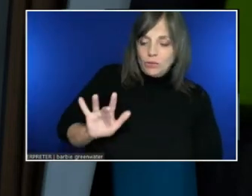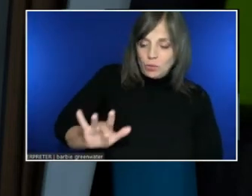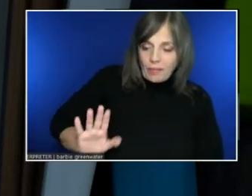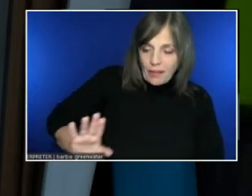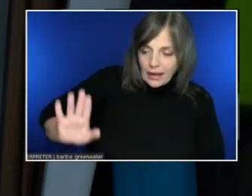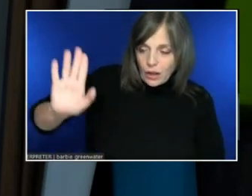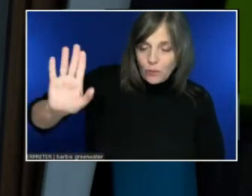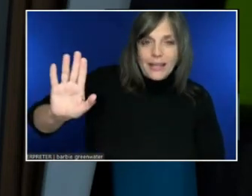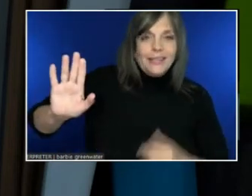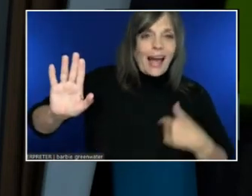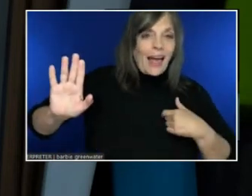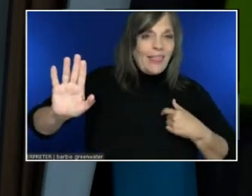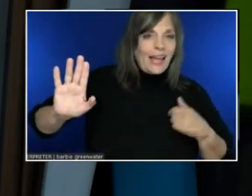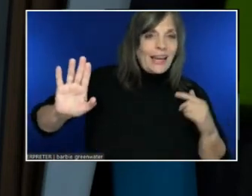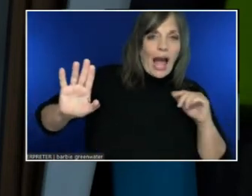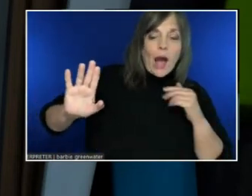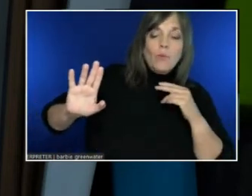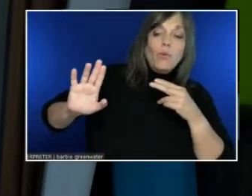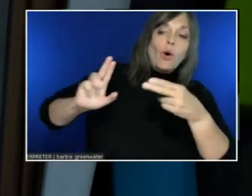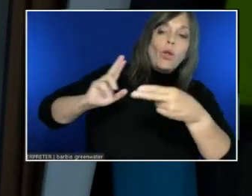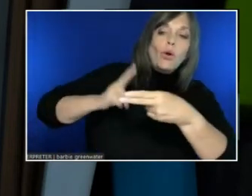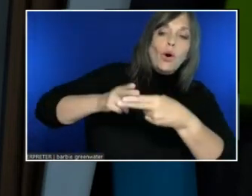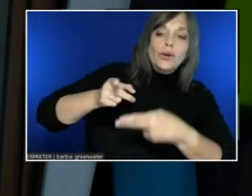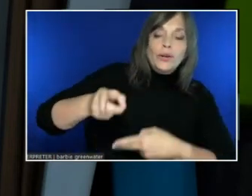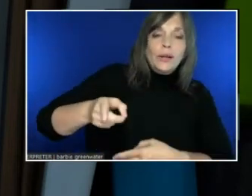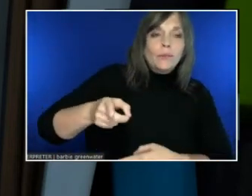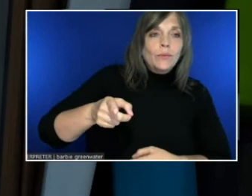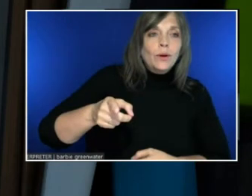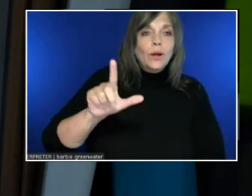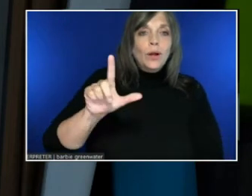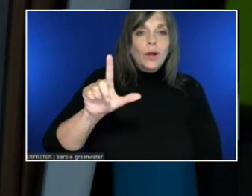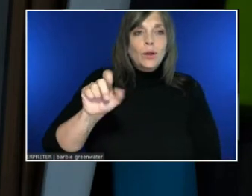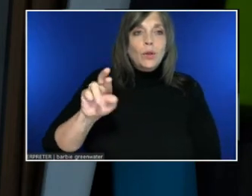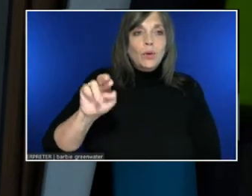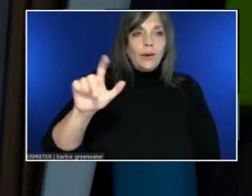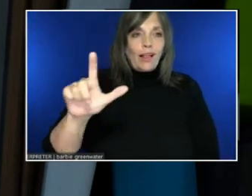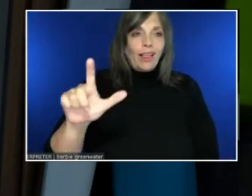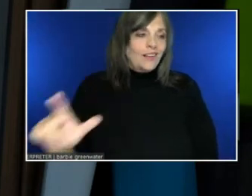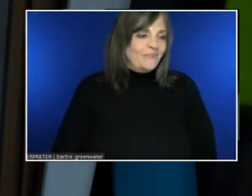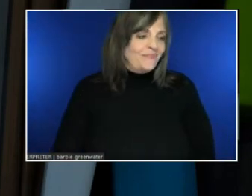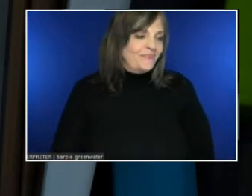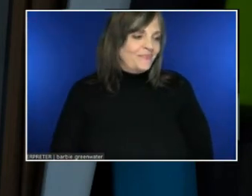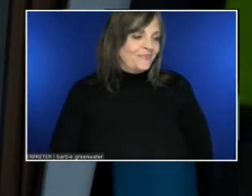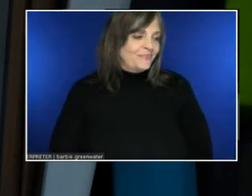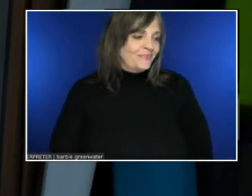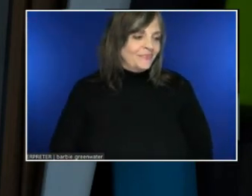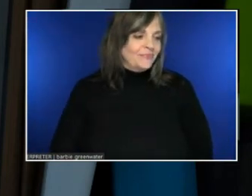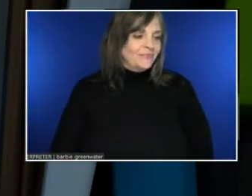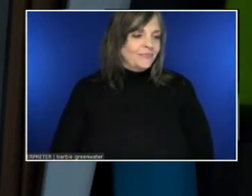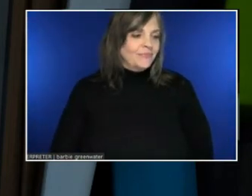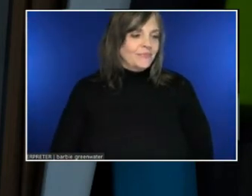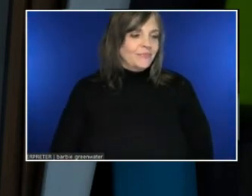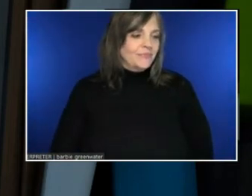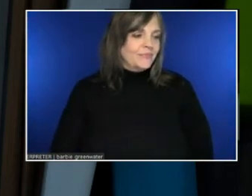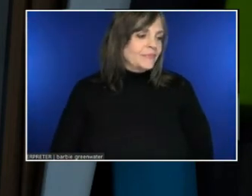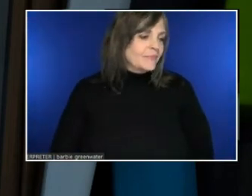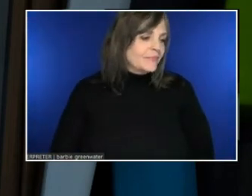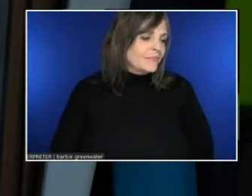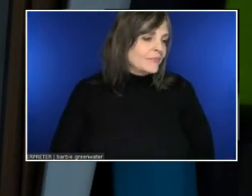So next person I'm calling on is Lorelle. Hello! I have a bunch of questions.